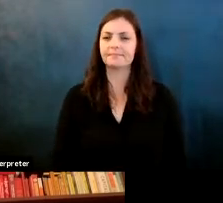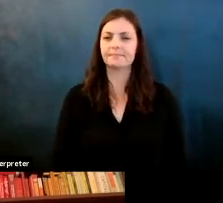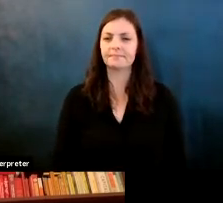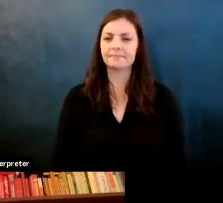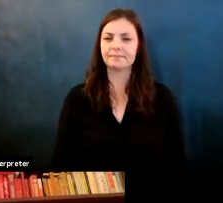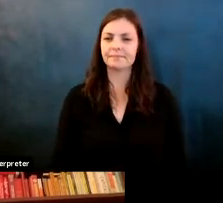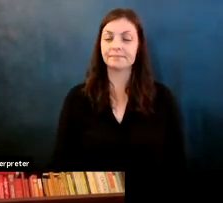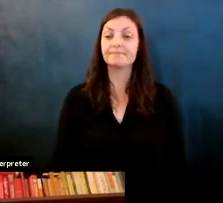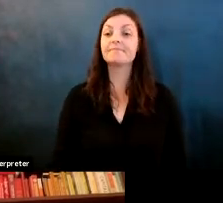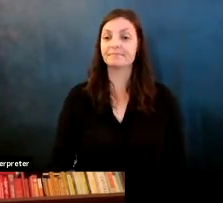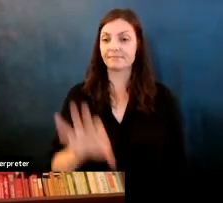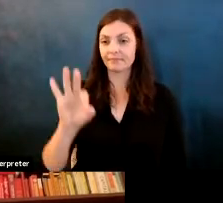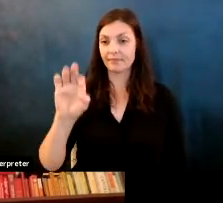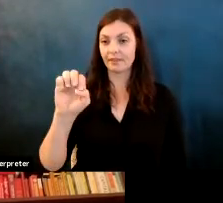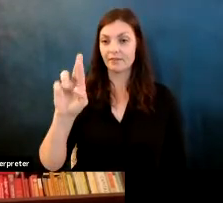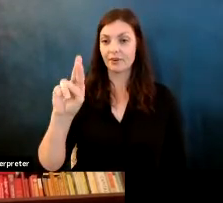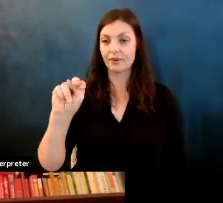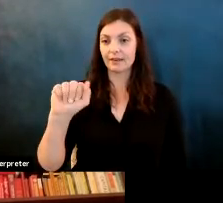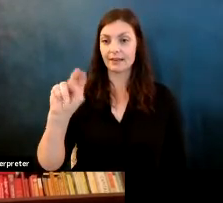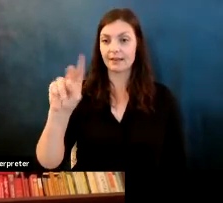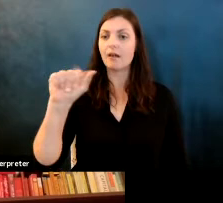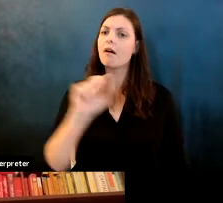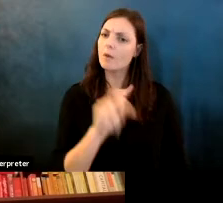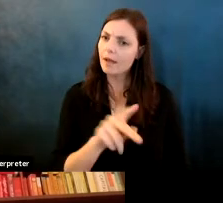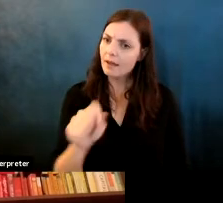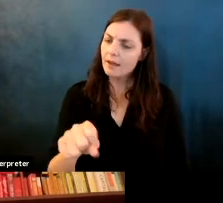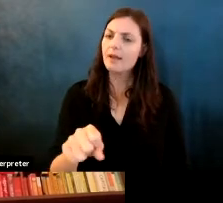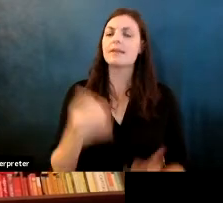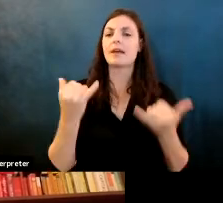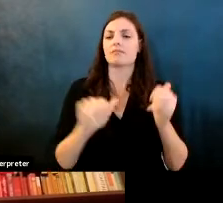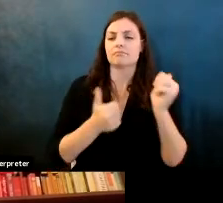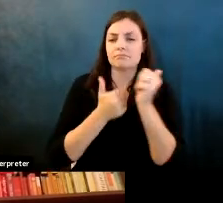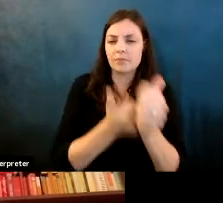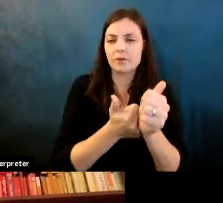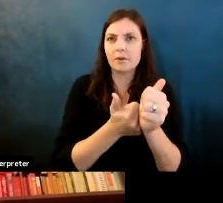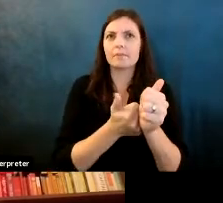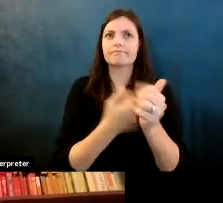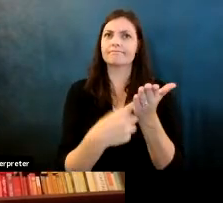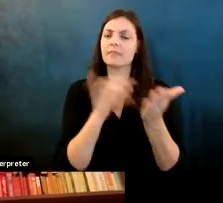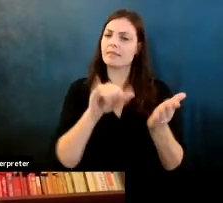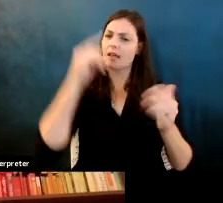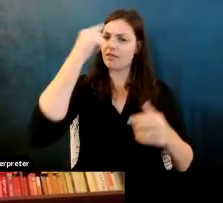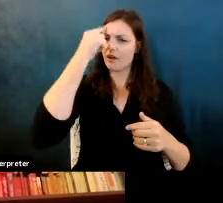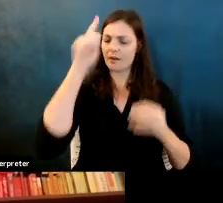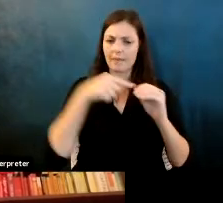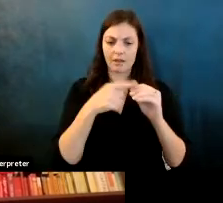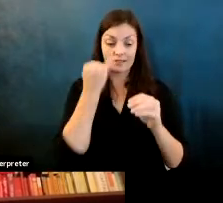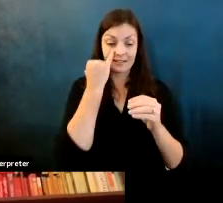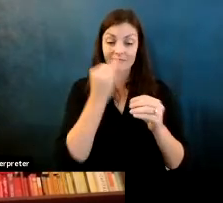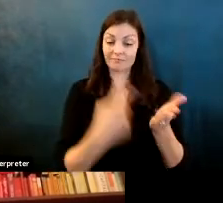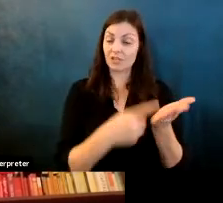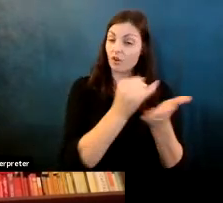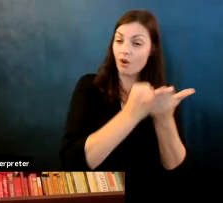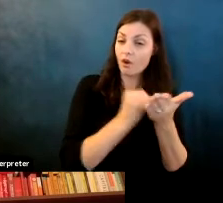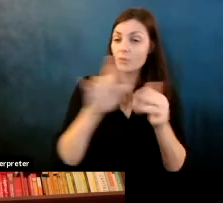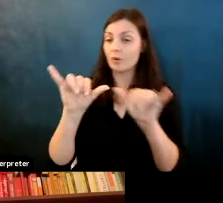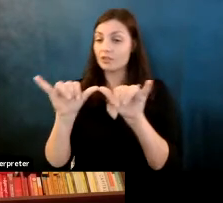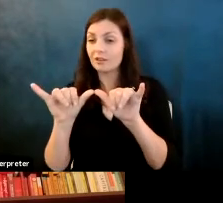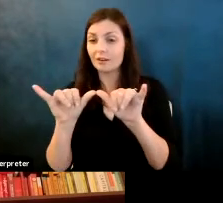Fernanda Viegas: And so to follow up on this thought that you know whether we're talking about our projects or engineering tools, the first thing we're going to start with now is.